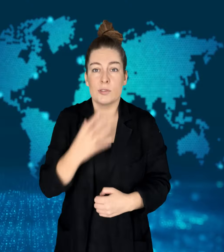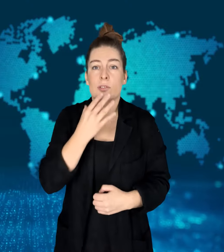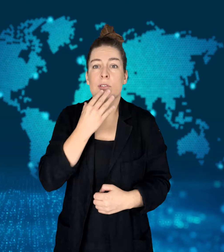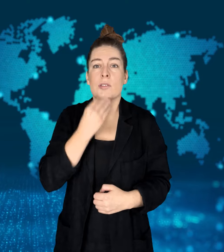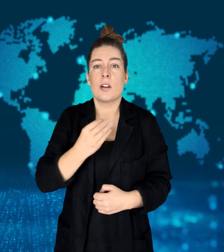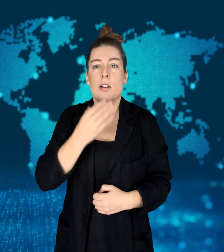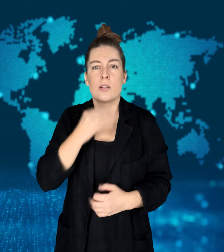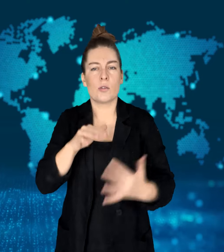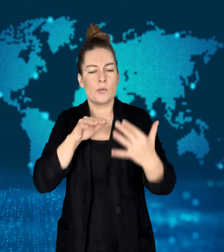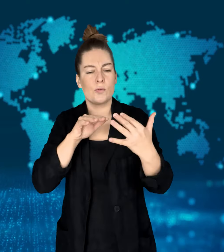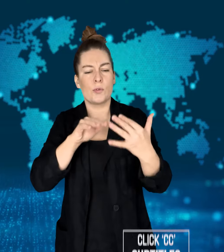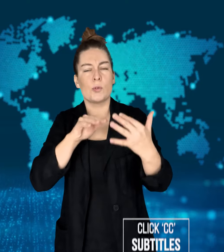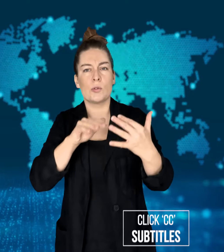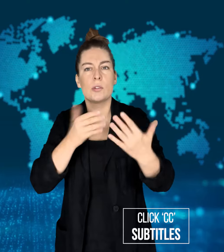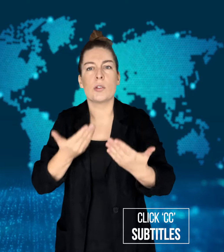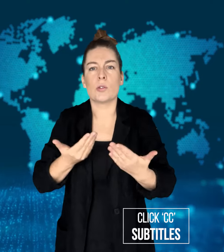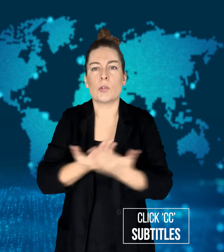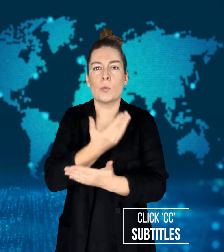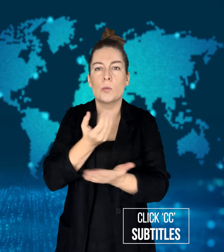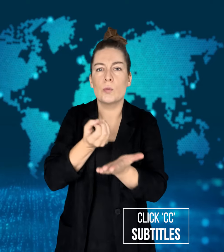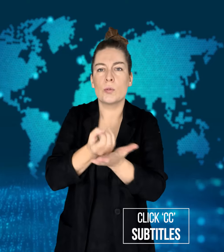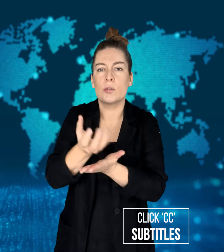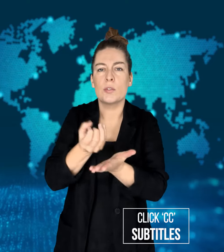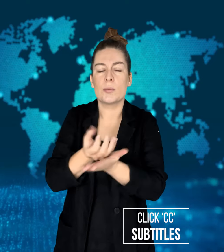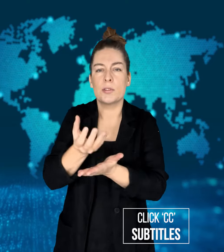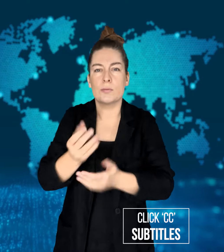War update